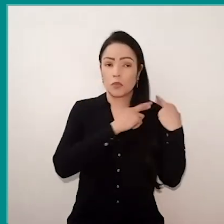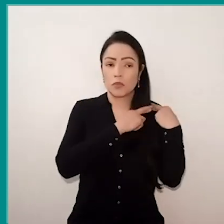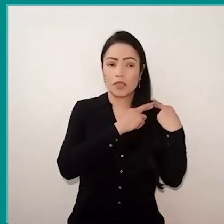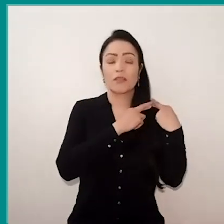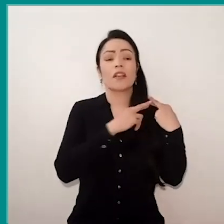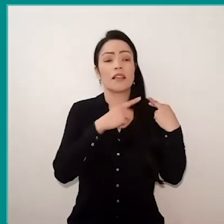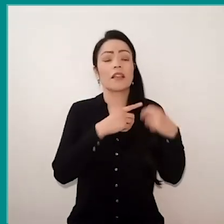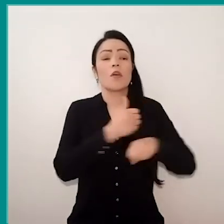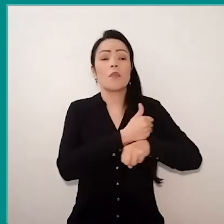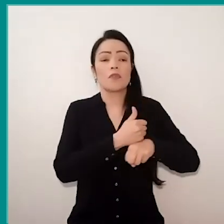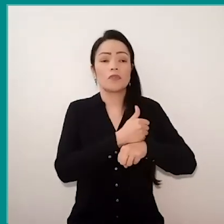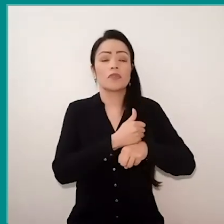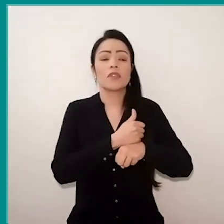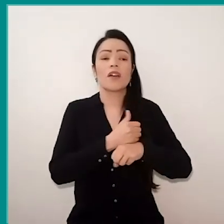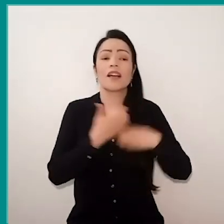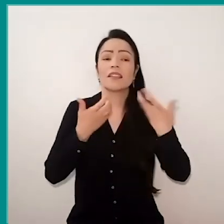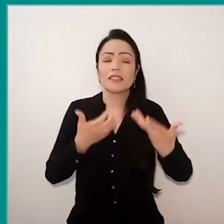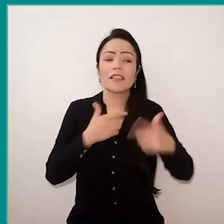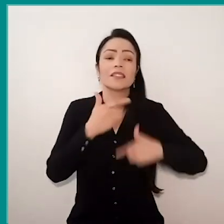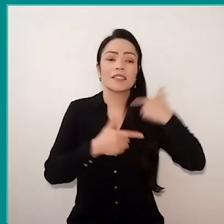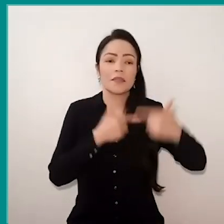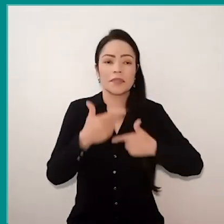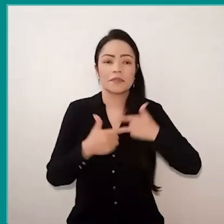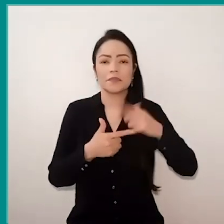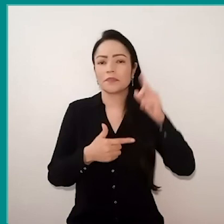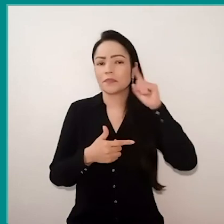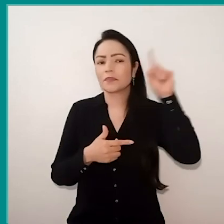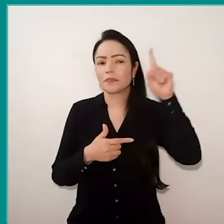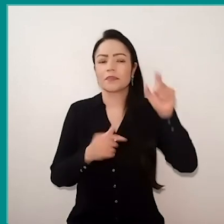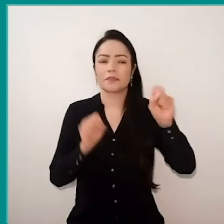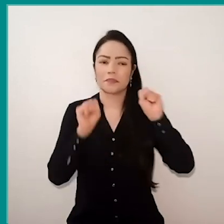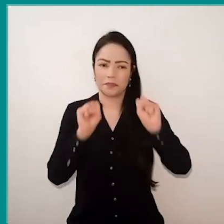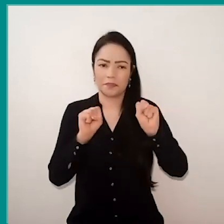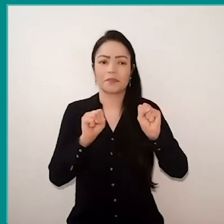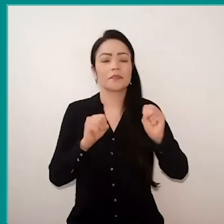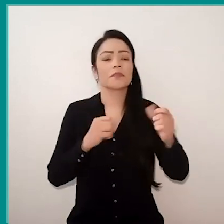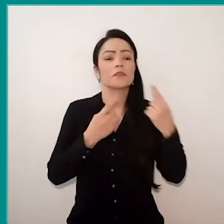and to the people who have interest in the area, after all, the idea is that we can discuss, think